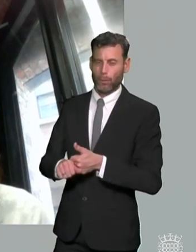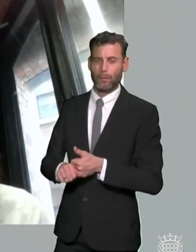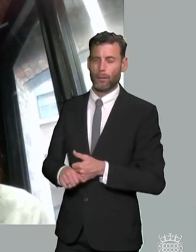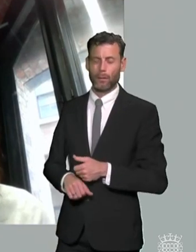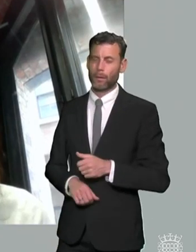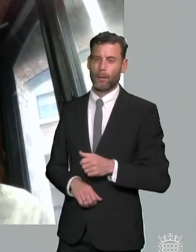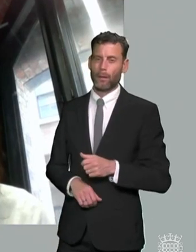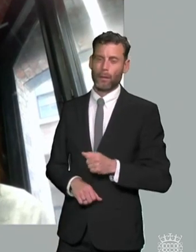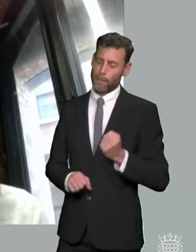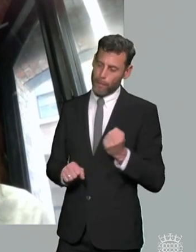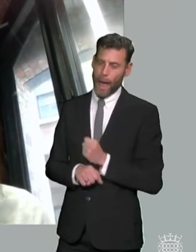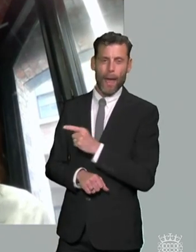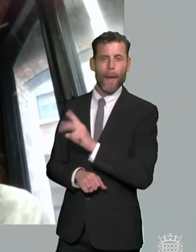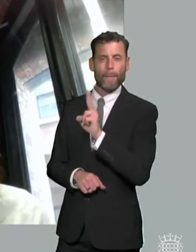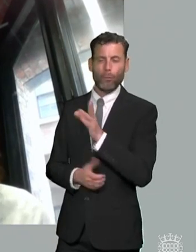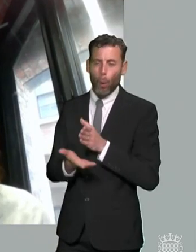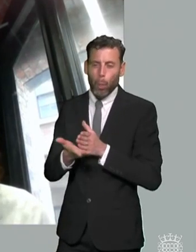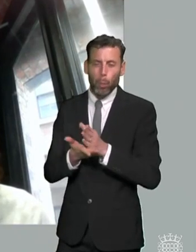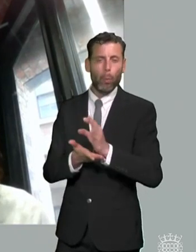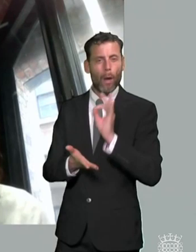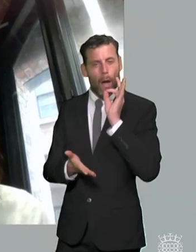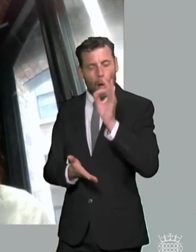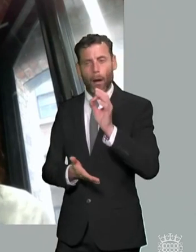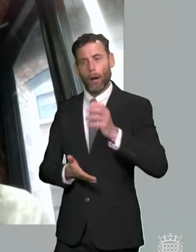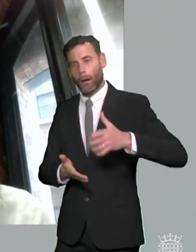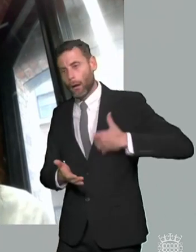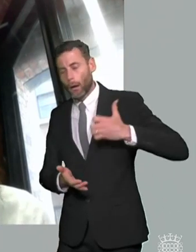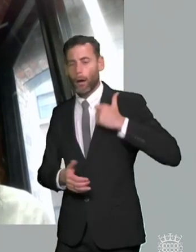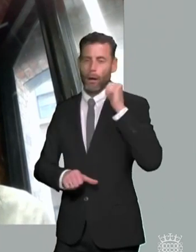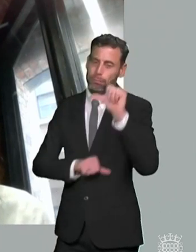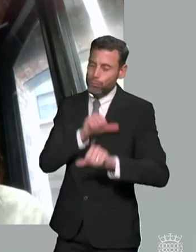and also not delaying and getting to children as moonall said earlier parents know their children